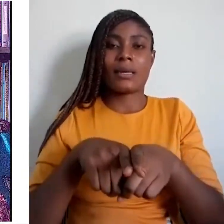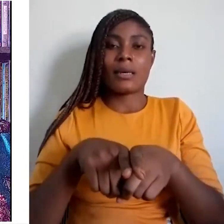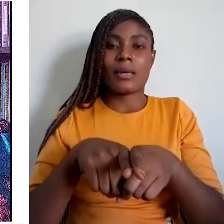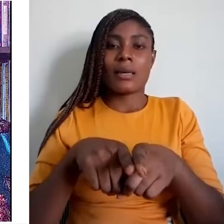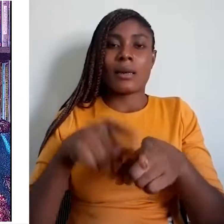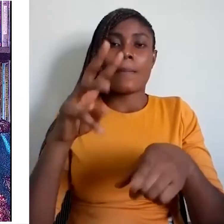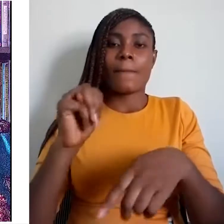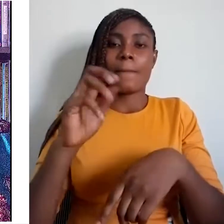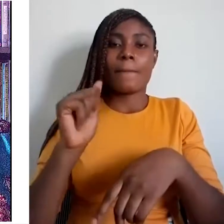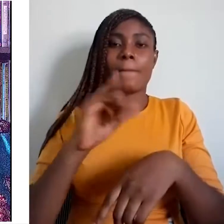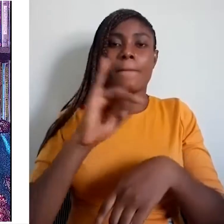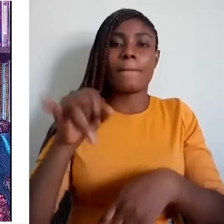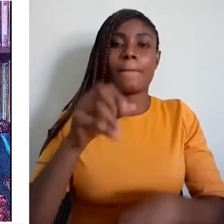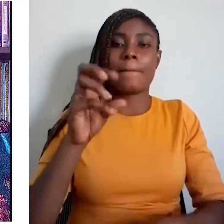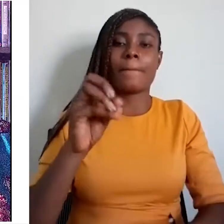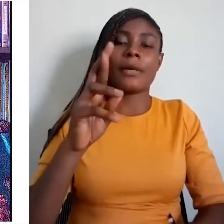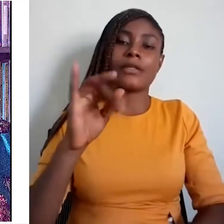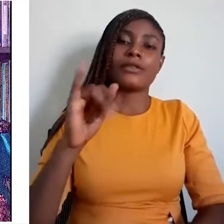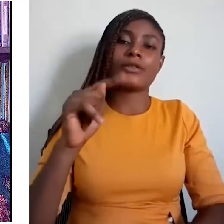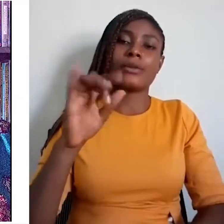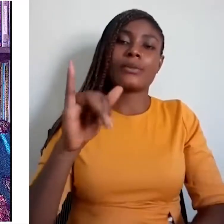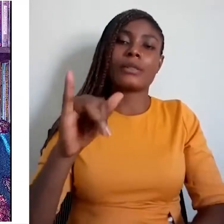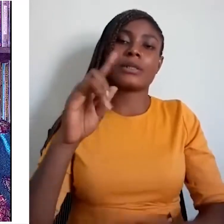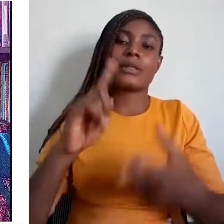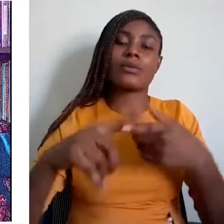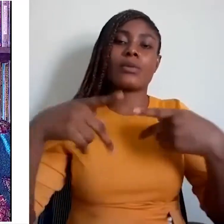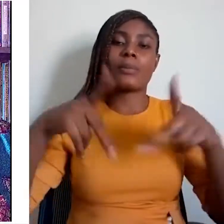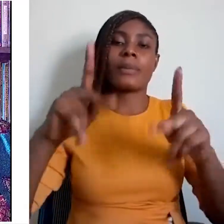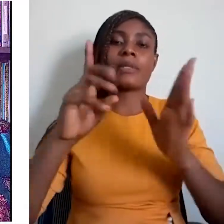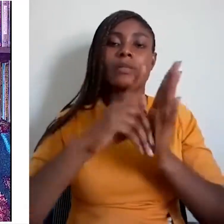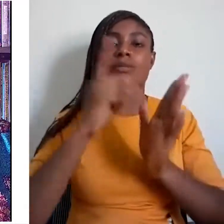Some of the rights we should be addressing are: